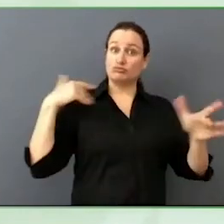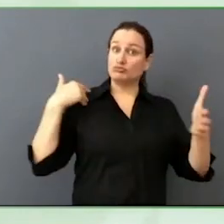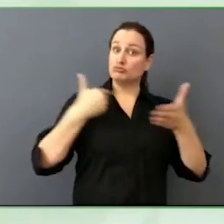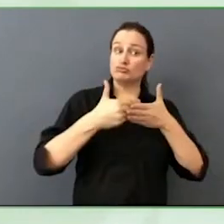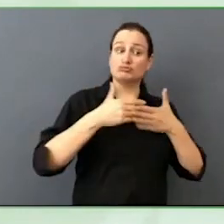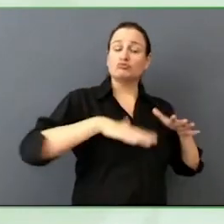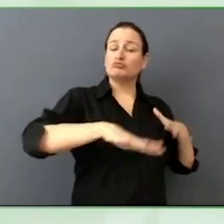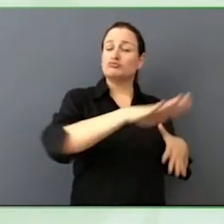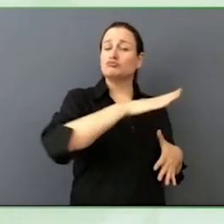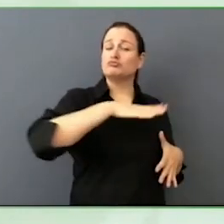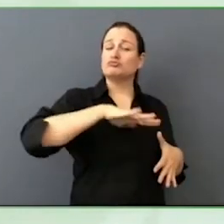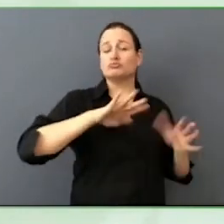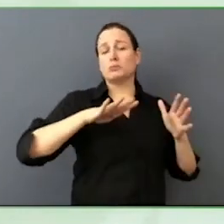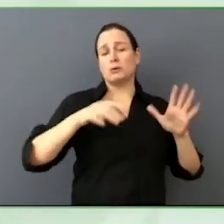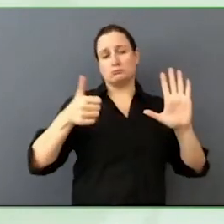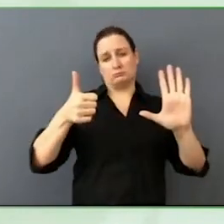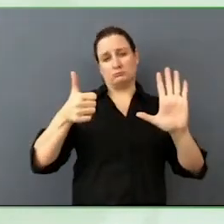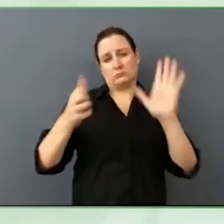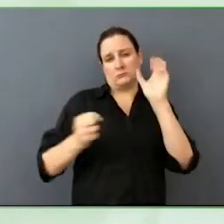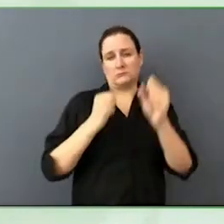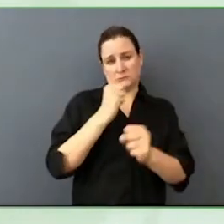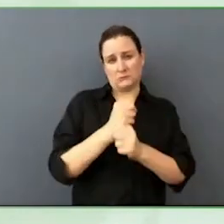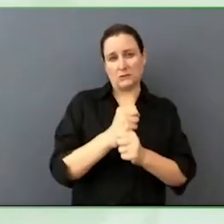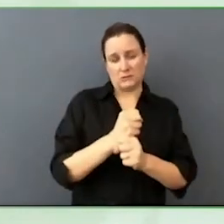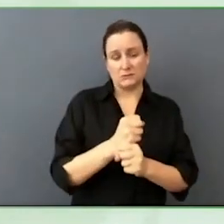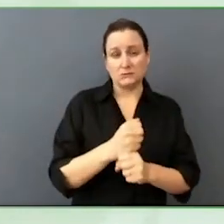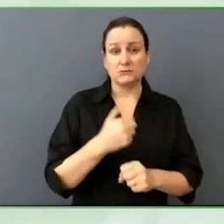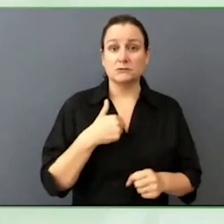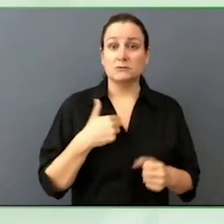six years, legal, doing pre-employment transition services.